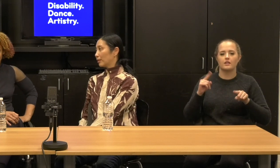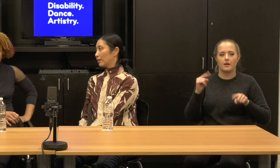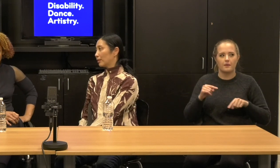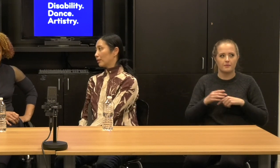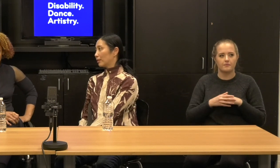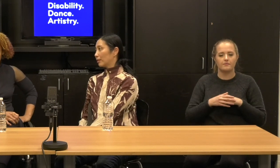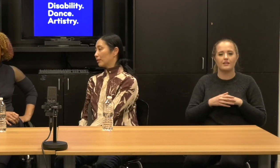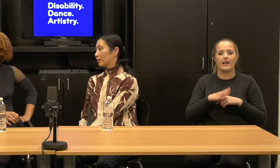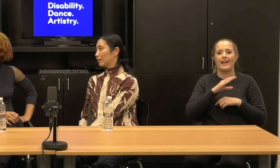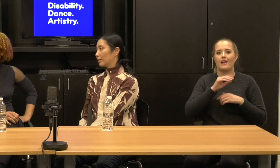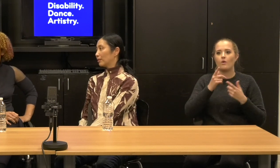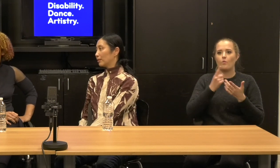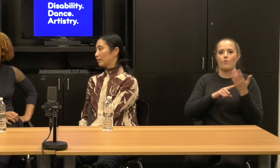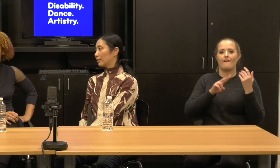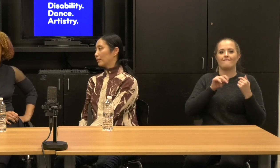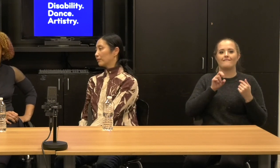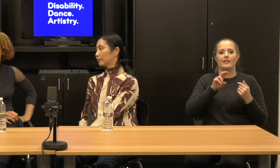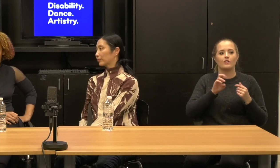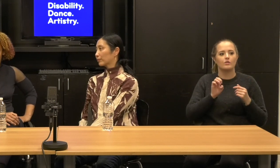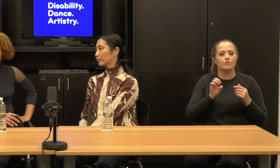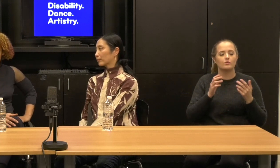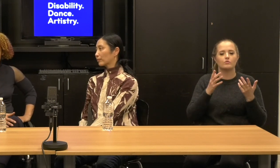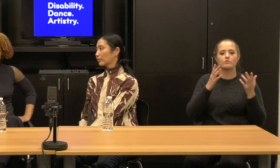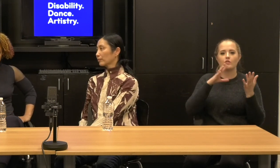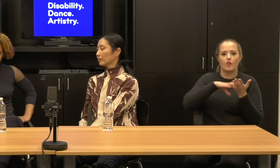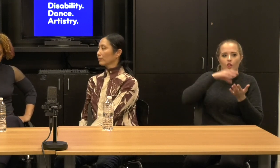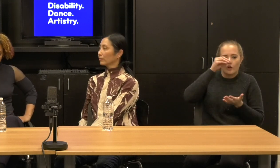have learned and are supporting disability artists during this way.